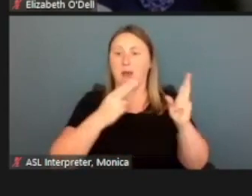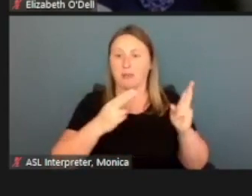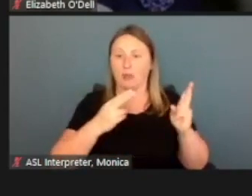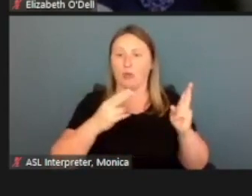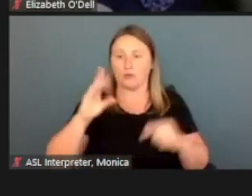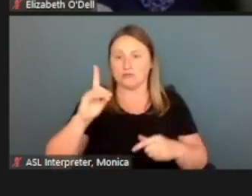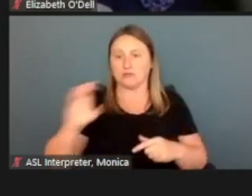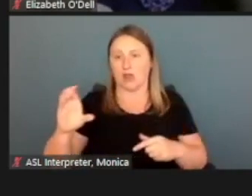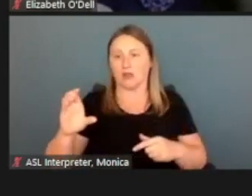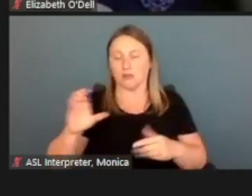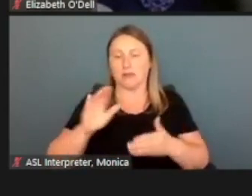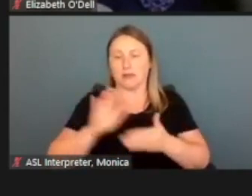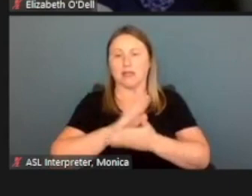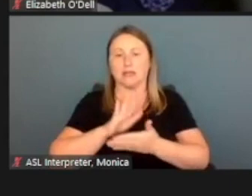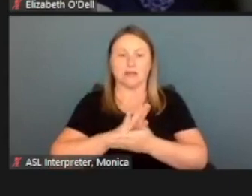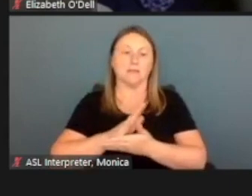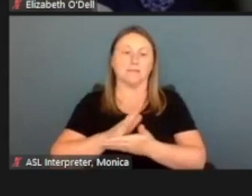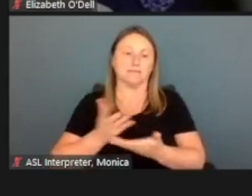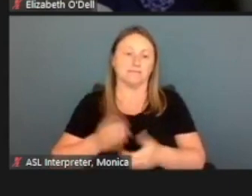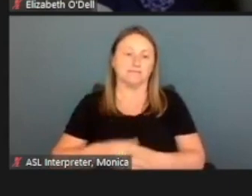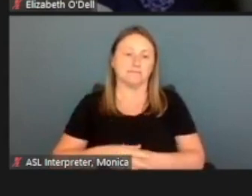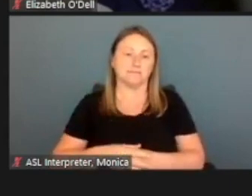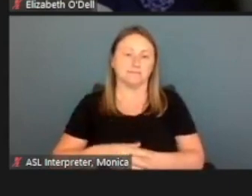Again, here's like the format that it supports.